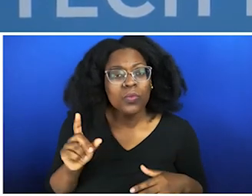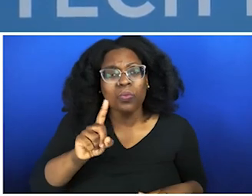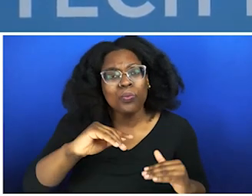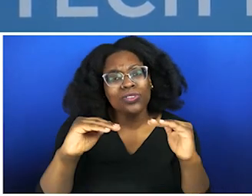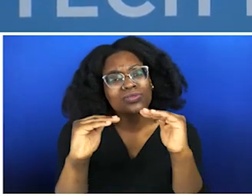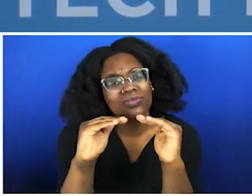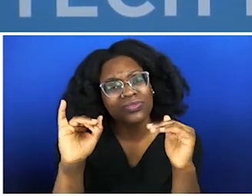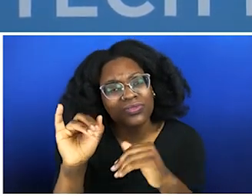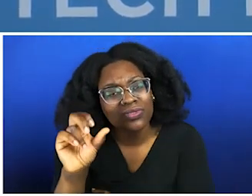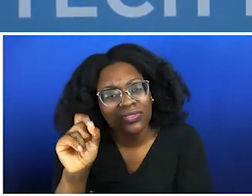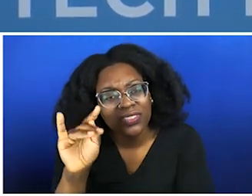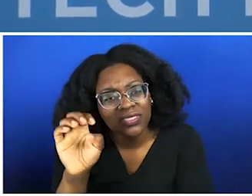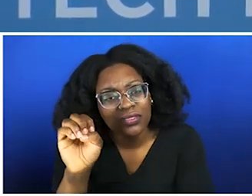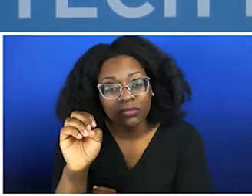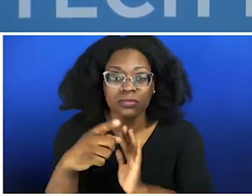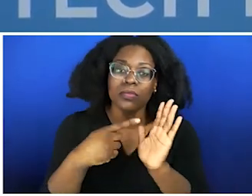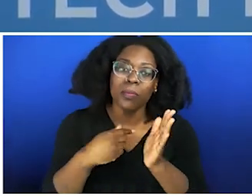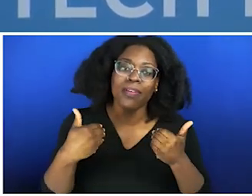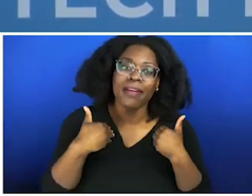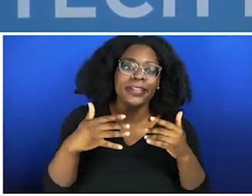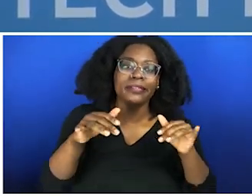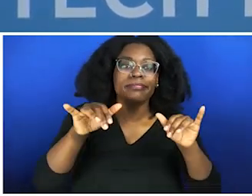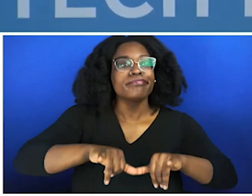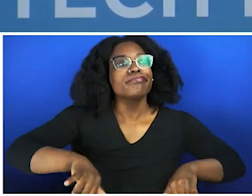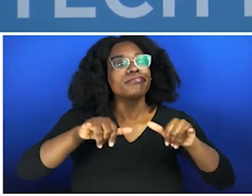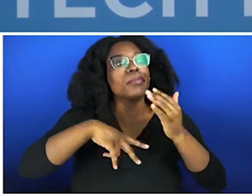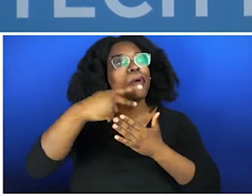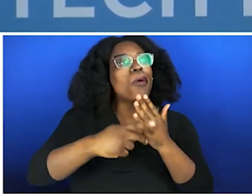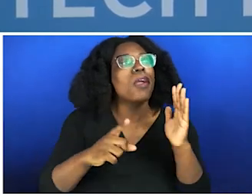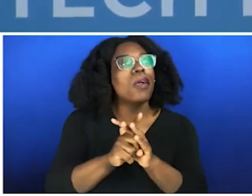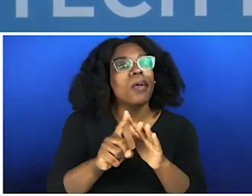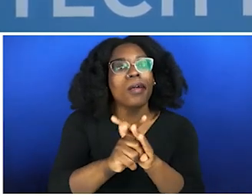Align with justice. What does that look like? A lot of the times, we have the same exact